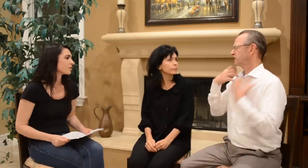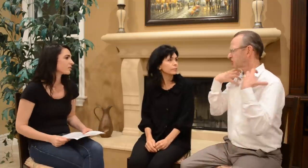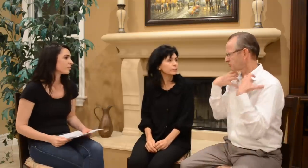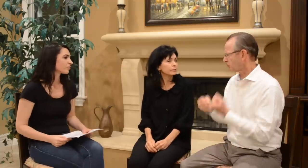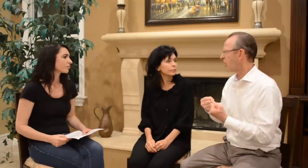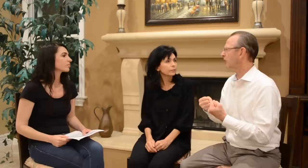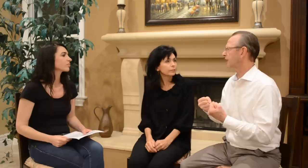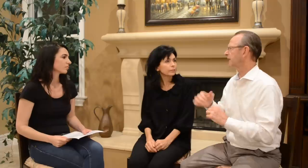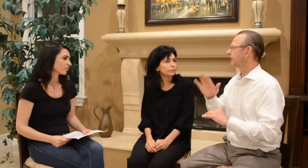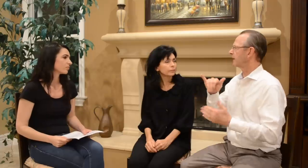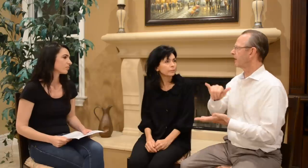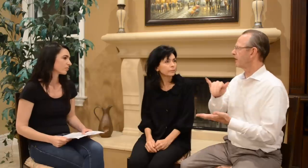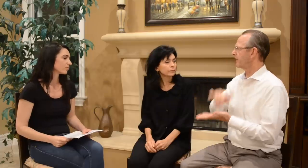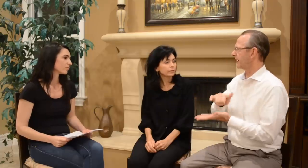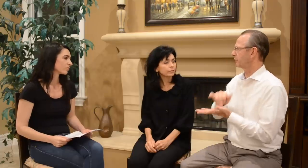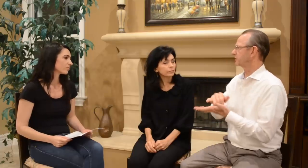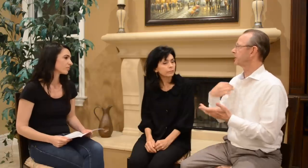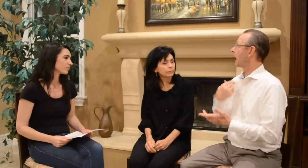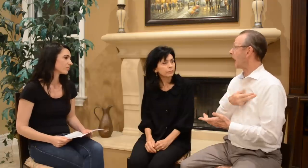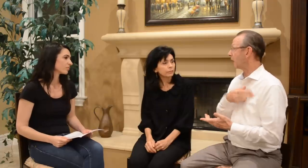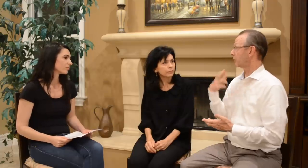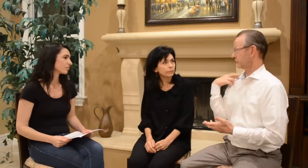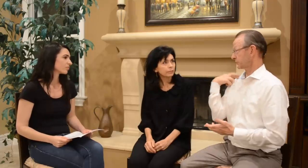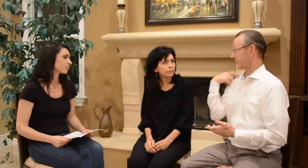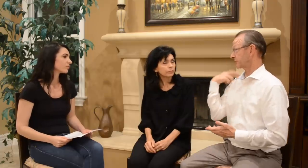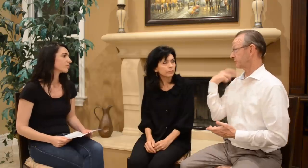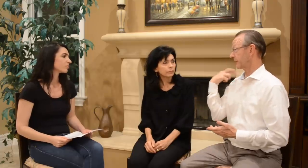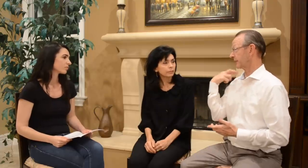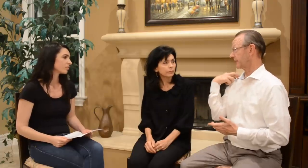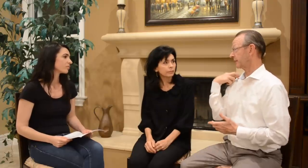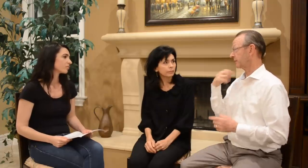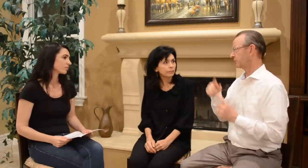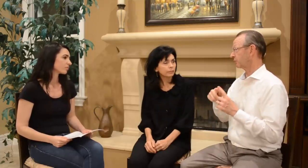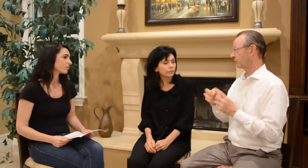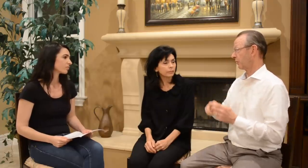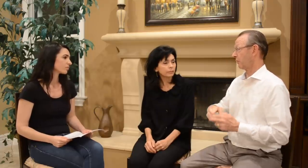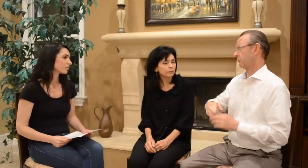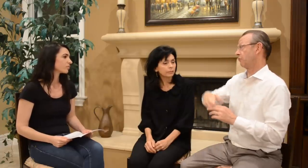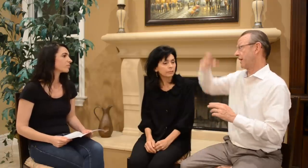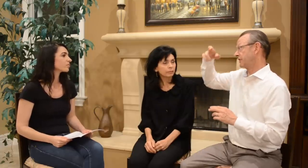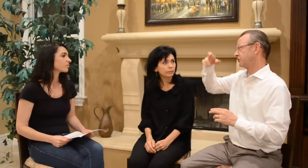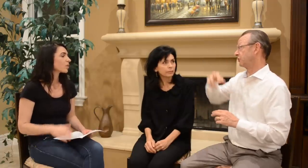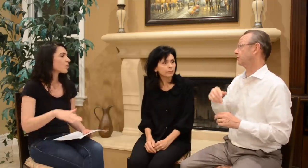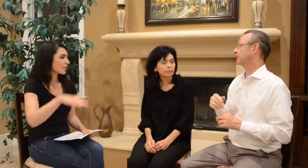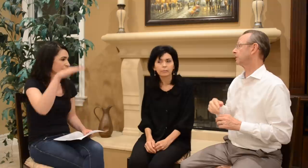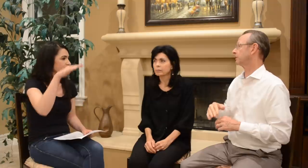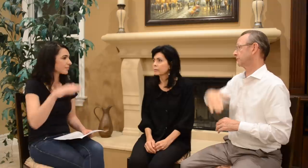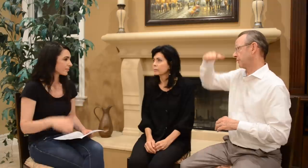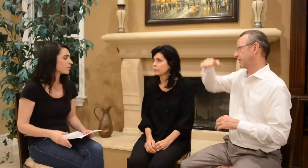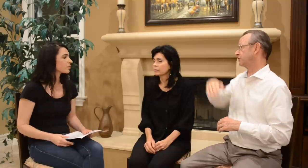We felt strongly that it was our responsibility to raise you (Ashley showing the correct sign for “raise”)